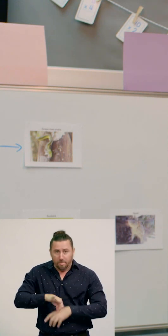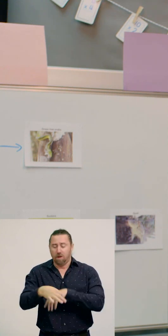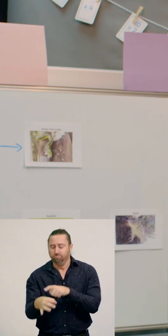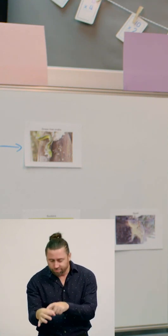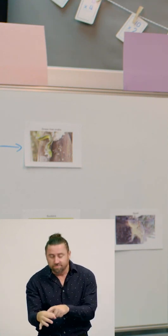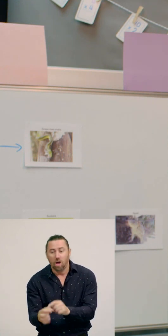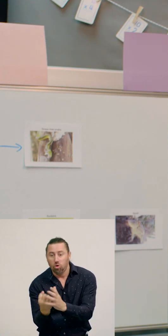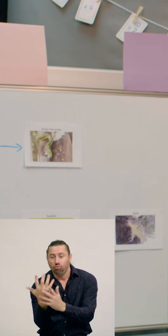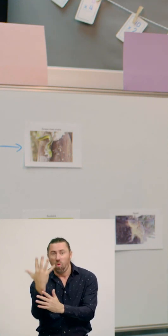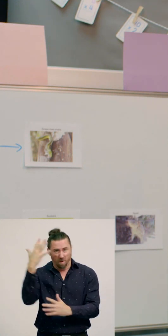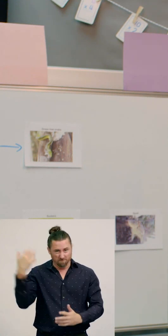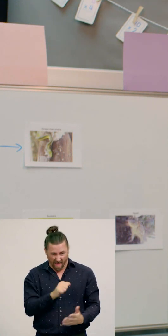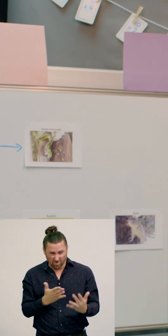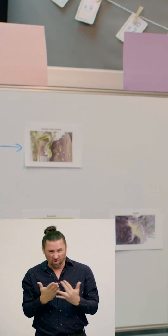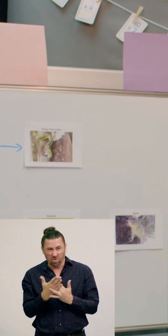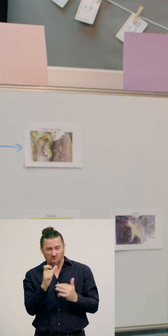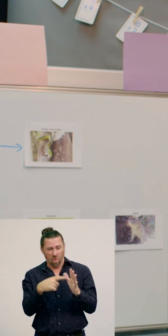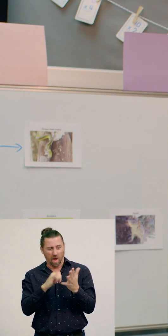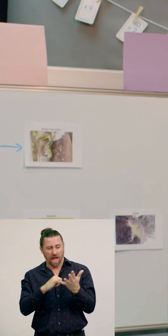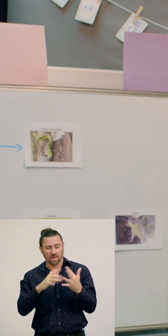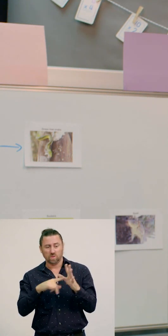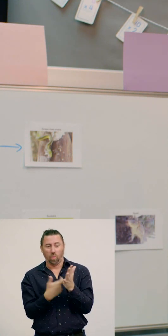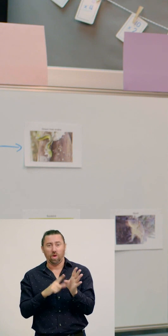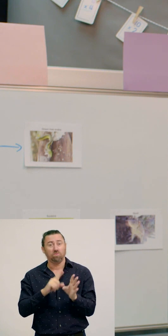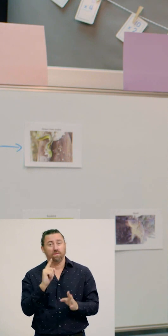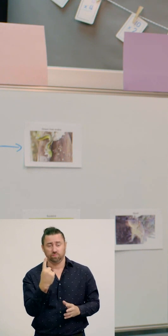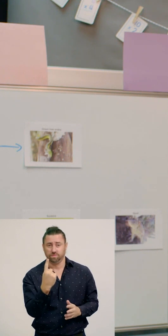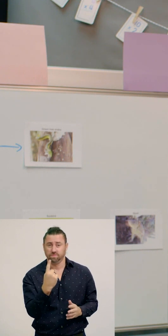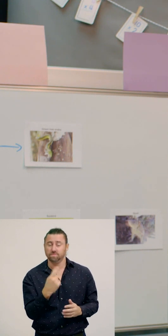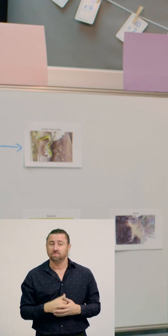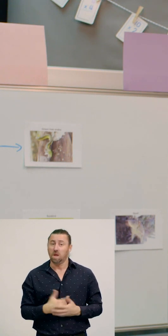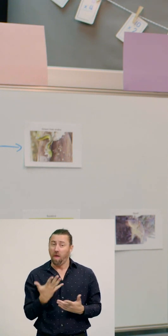The cassowary has an important relationship with trees in the rainforest.